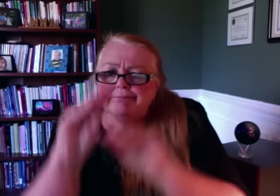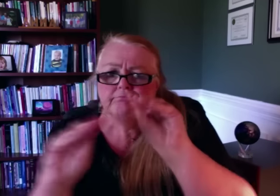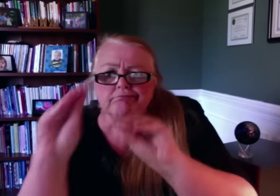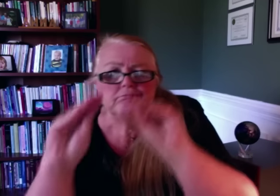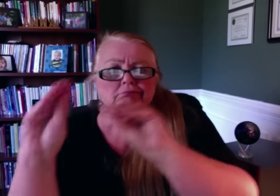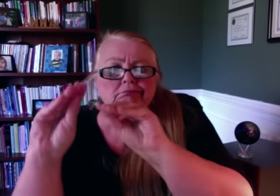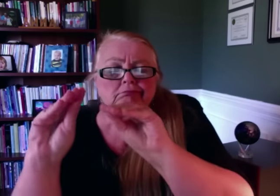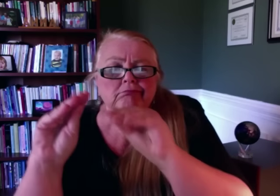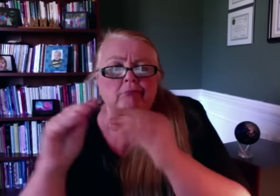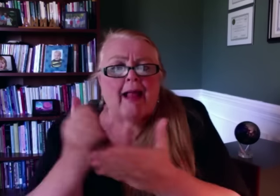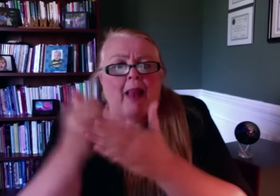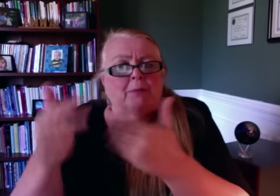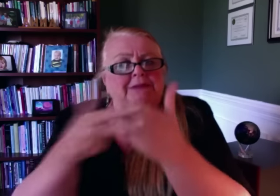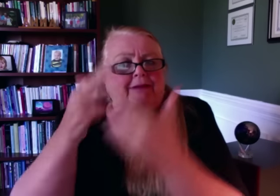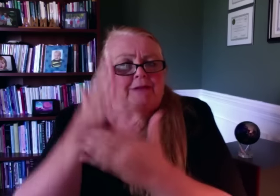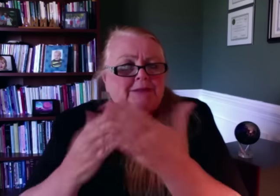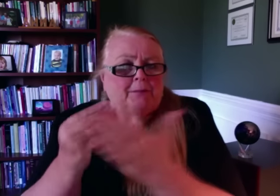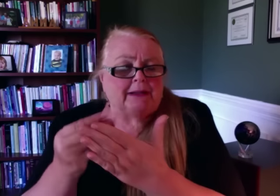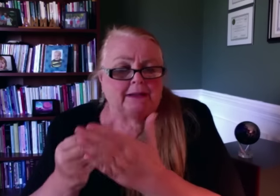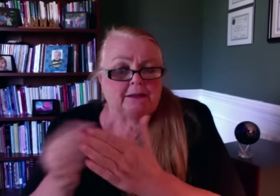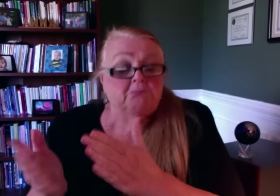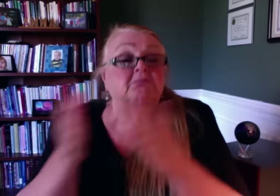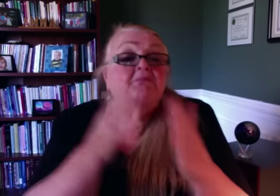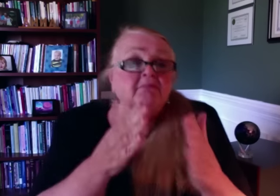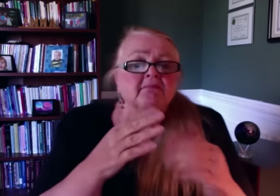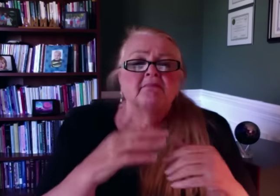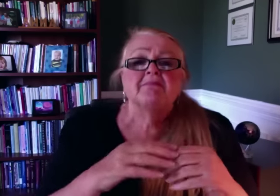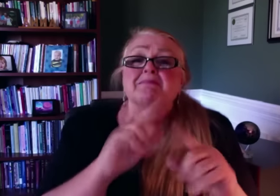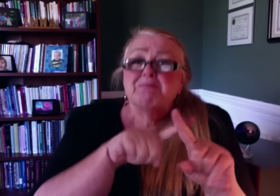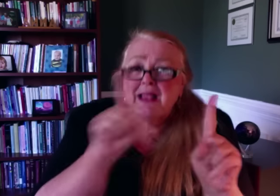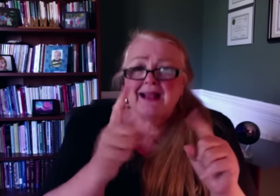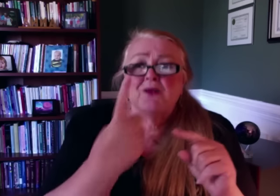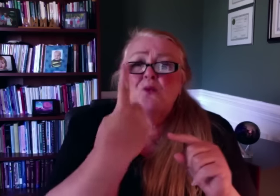criteria and placing all staff within an appropriate salary range for the position they hold.